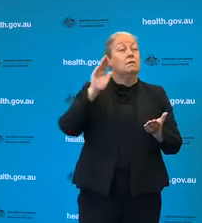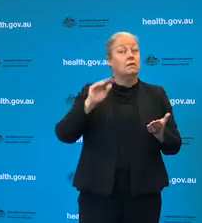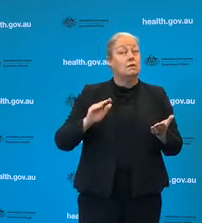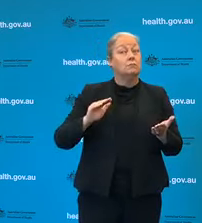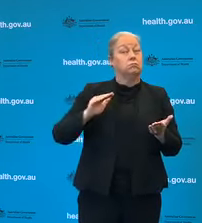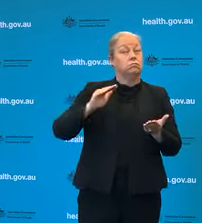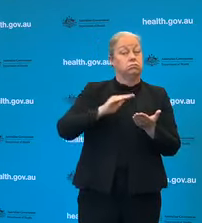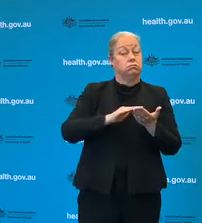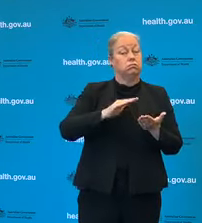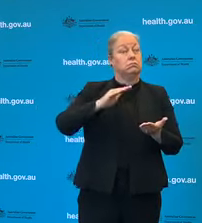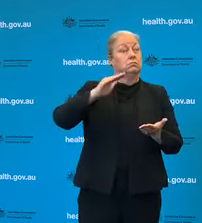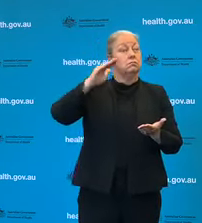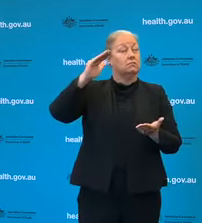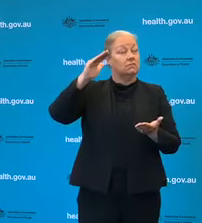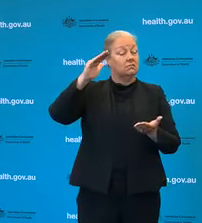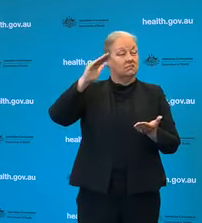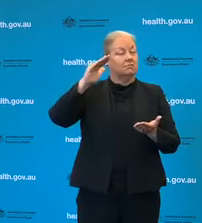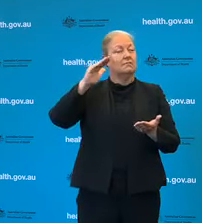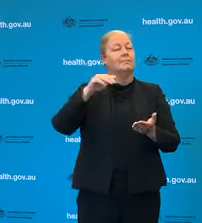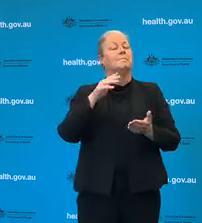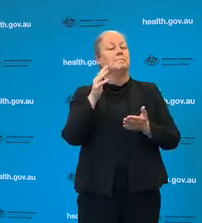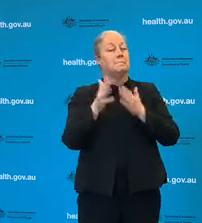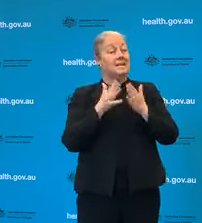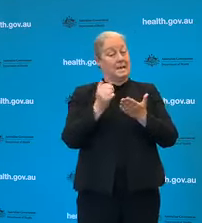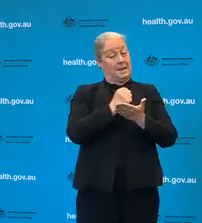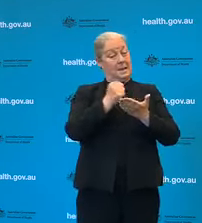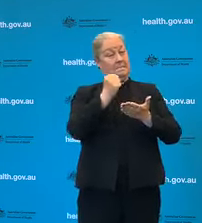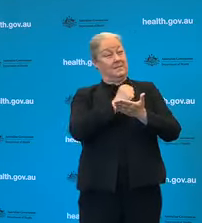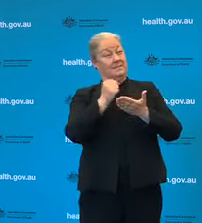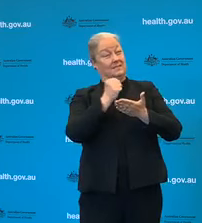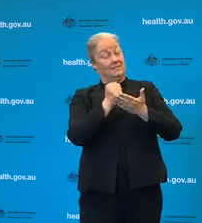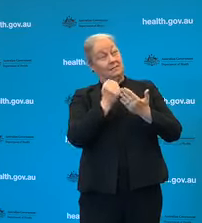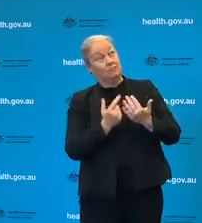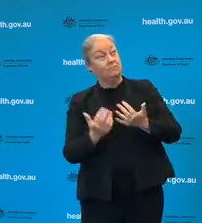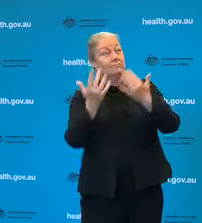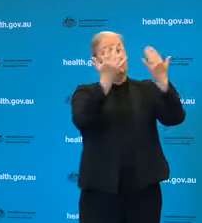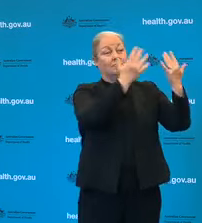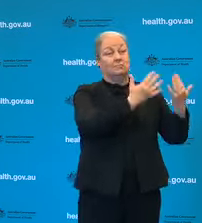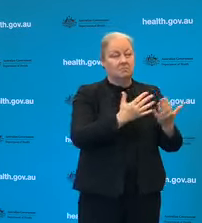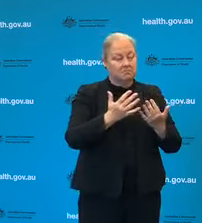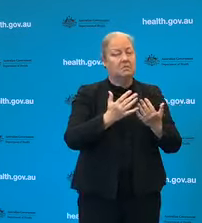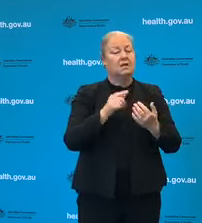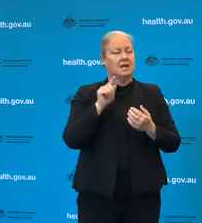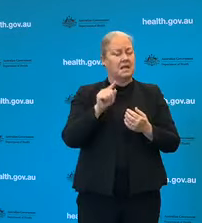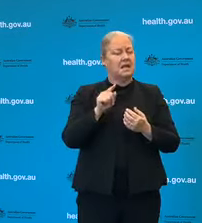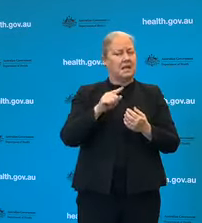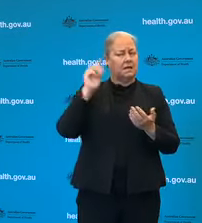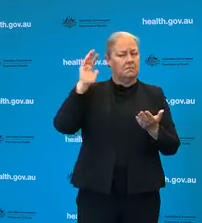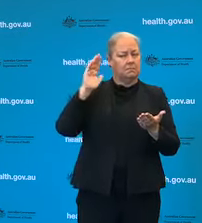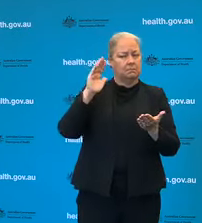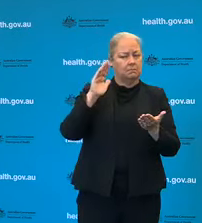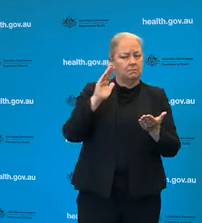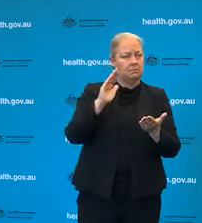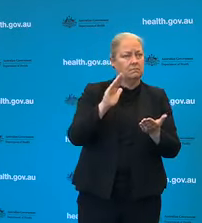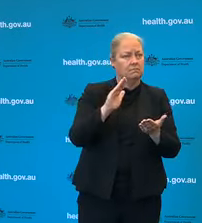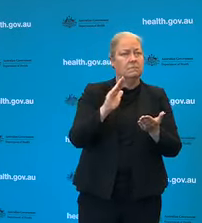actually shows that things are indeed becoming under control in Victoria.